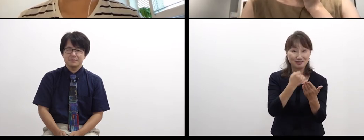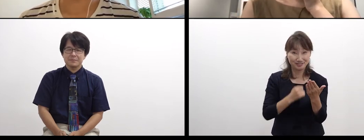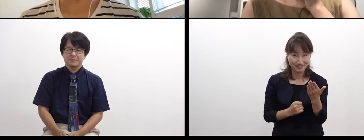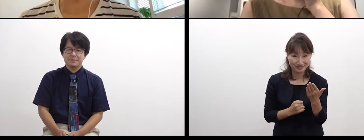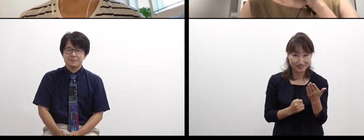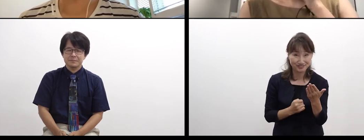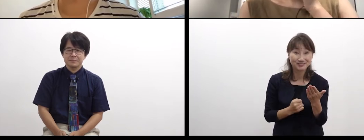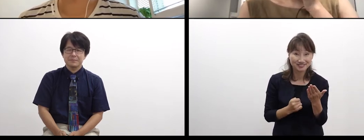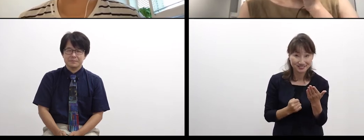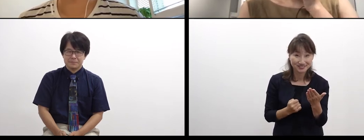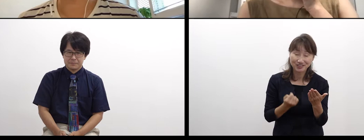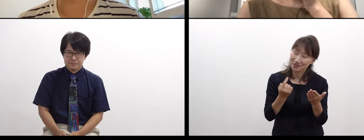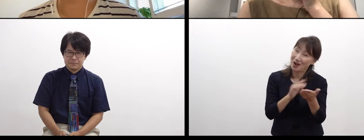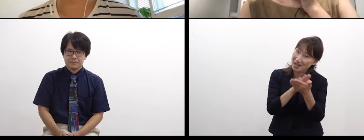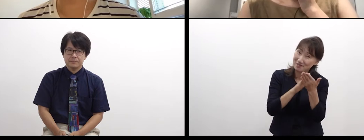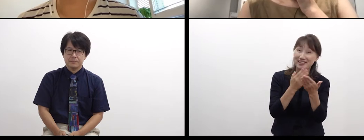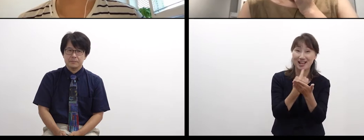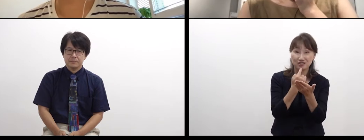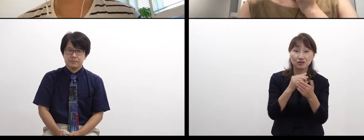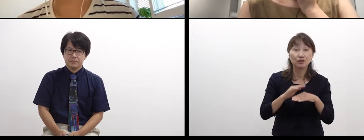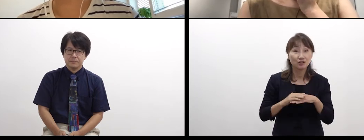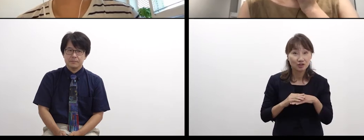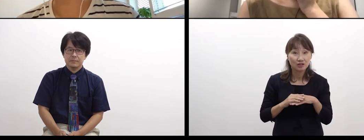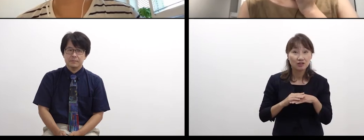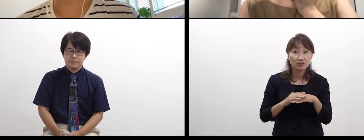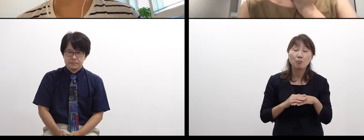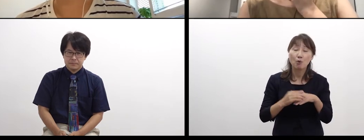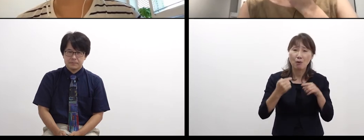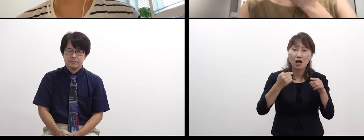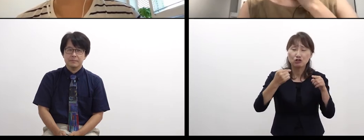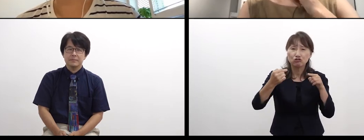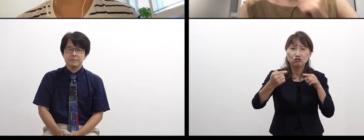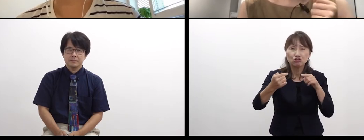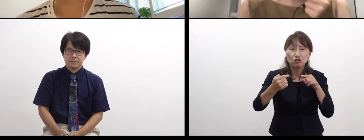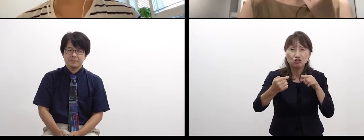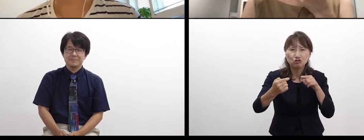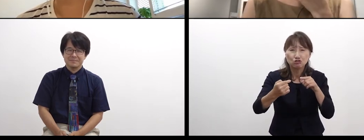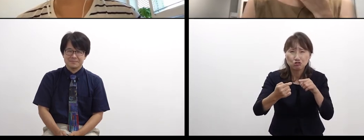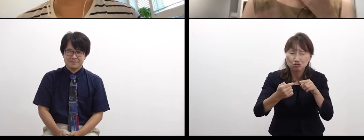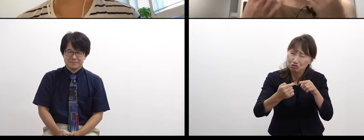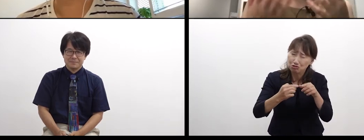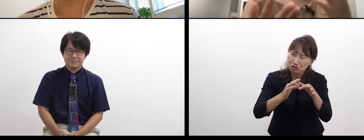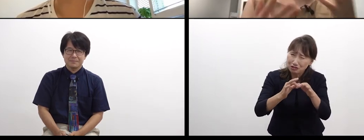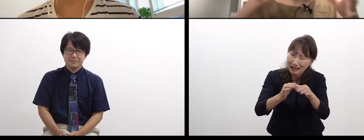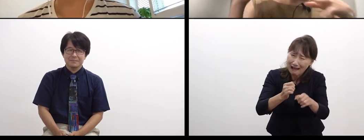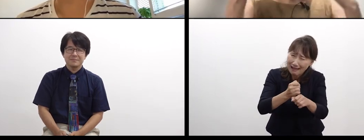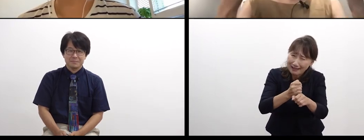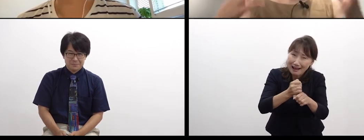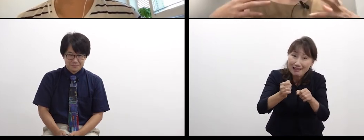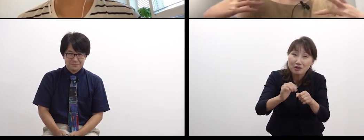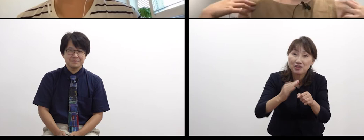Therefore, I have an easy feeling when communicating in sign language